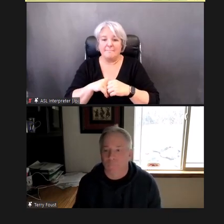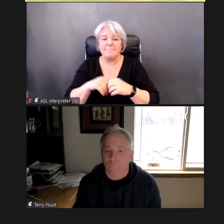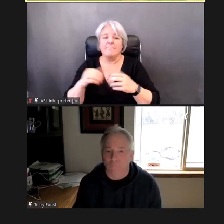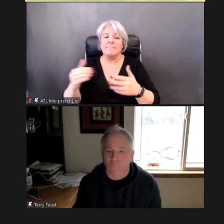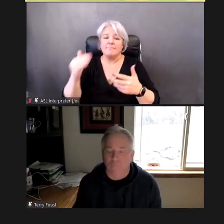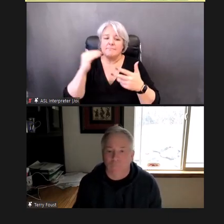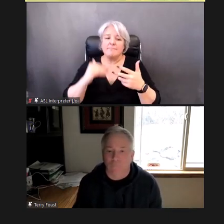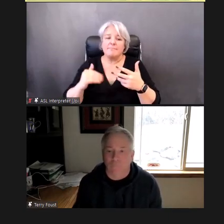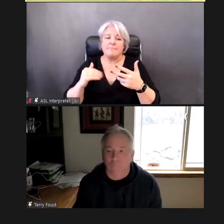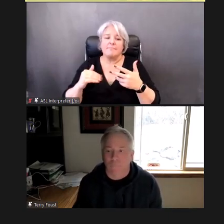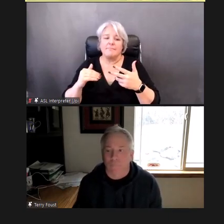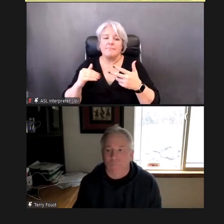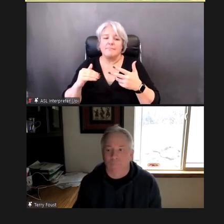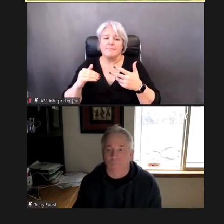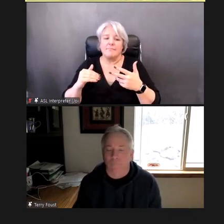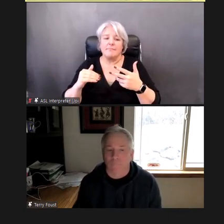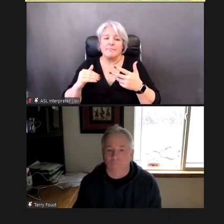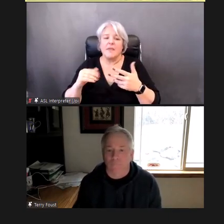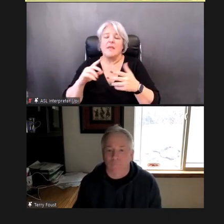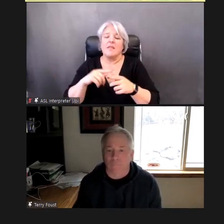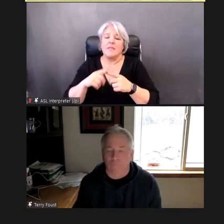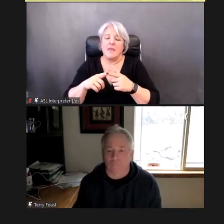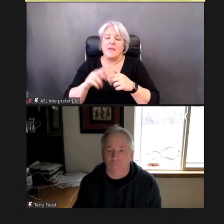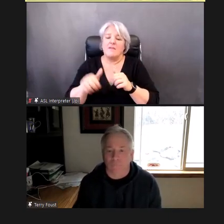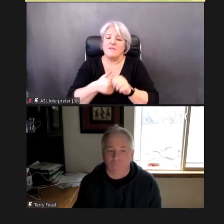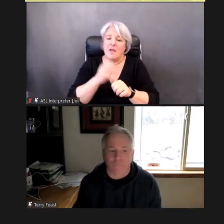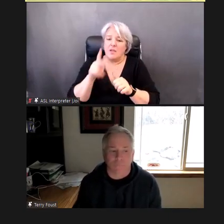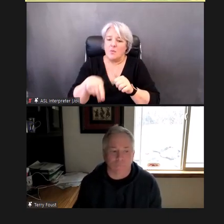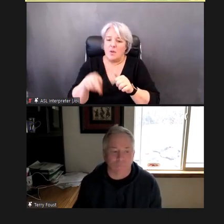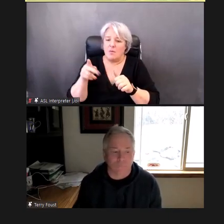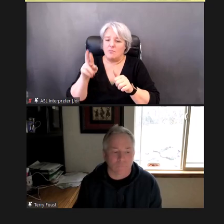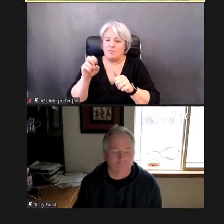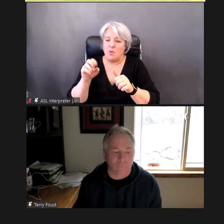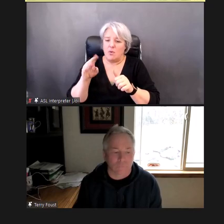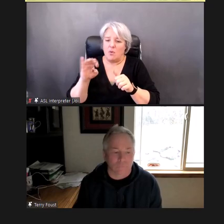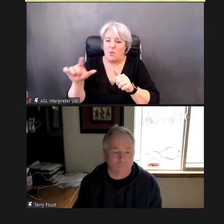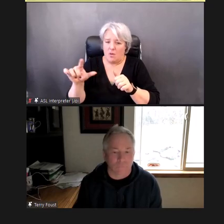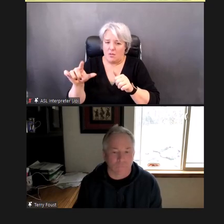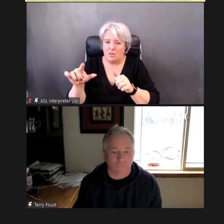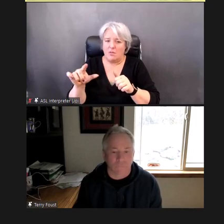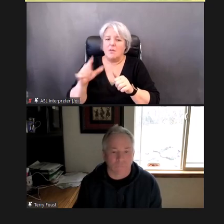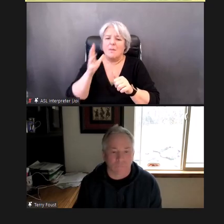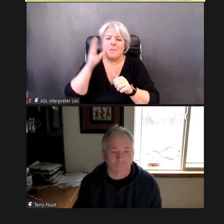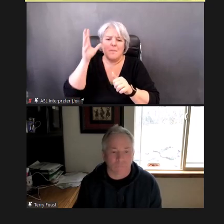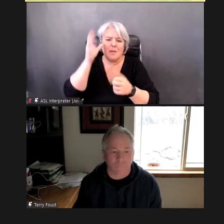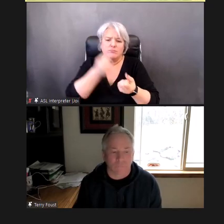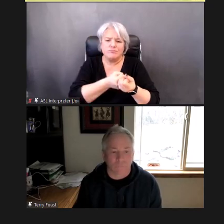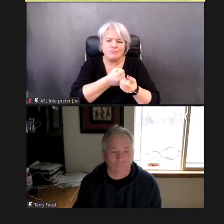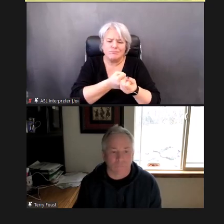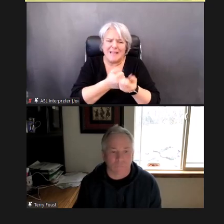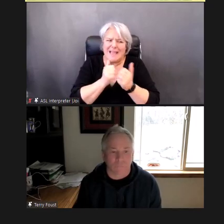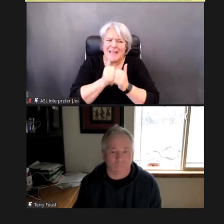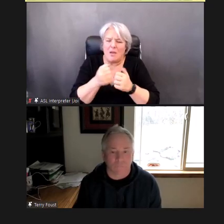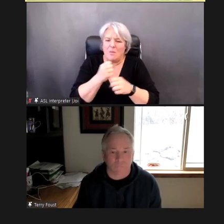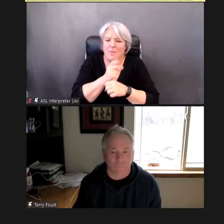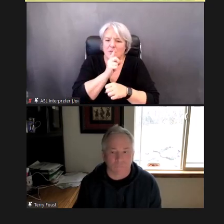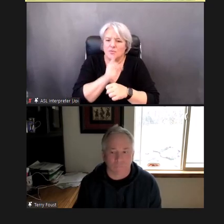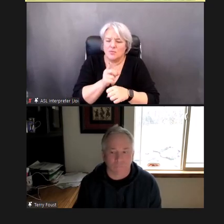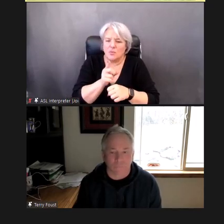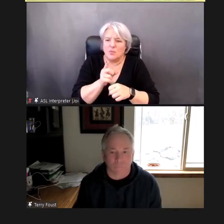the screening and follow up protocol and parent support, and how to make sure that the steps that need to be followed after a